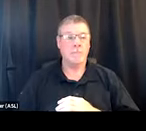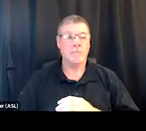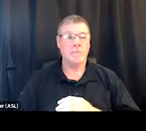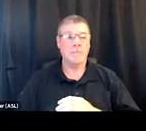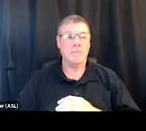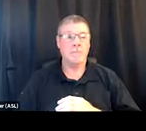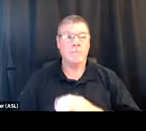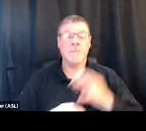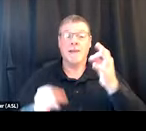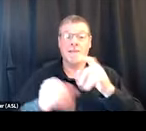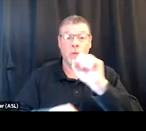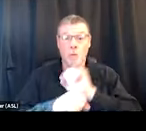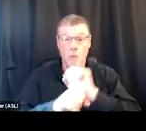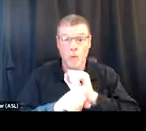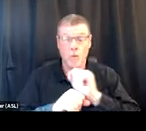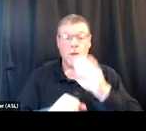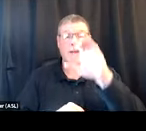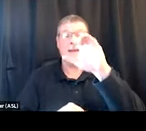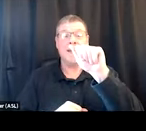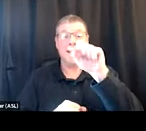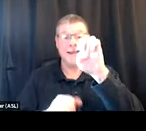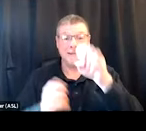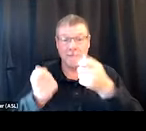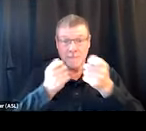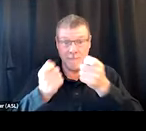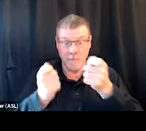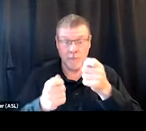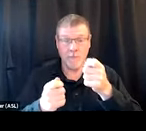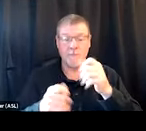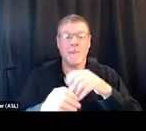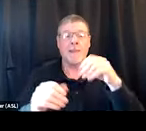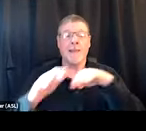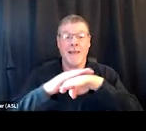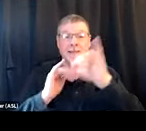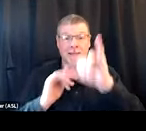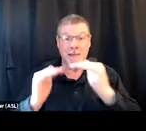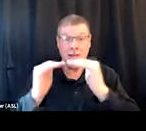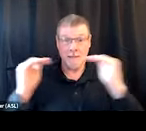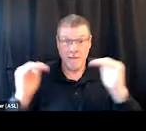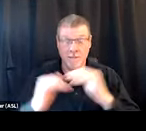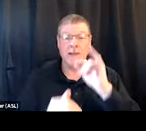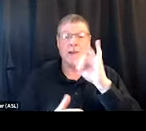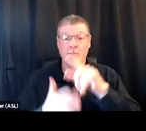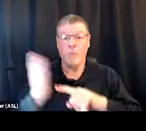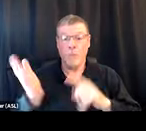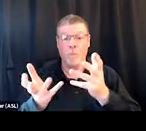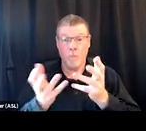if you're working with someone, if you're a case manager, if you are supporting someone in accessing that level of treatment, if that's what they would like to access,